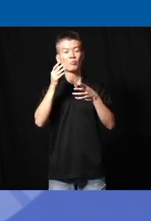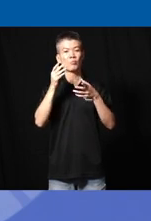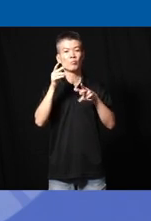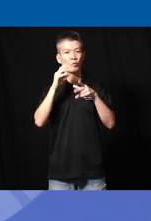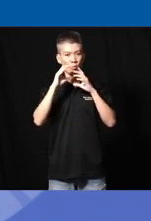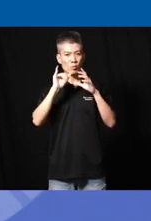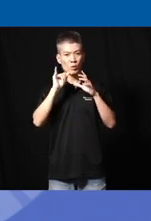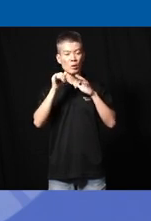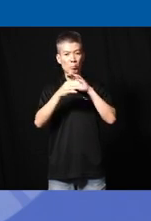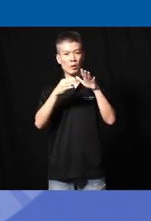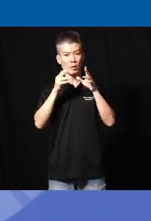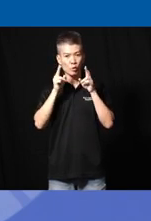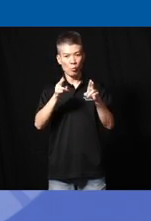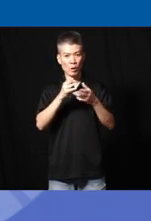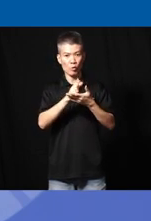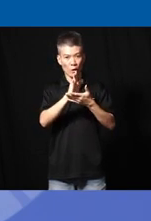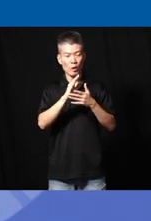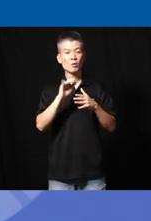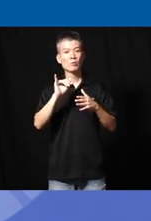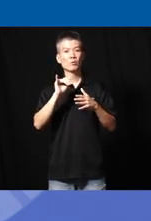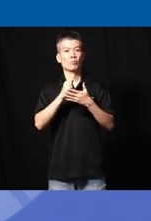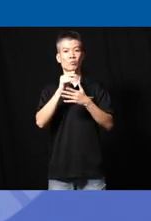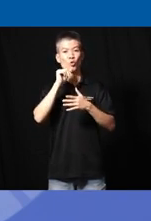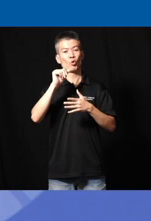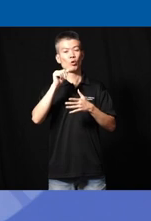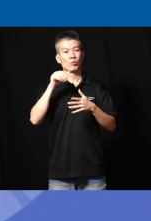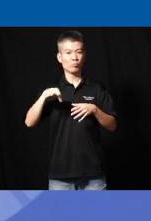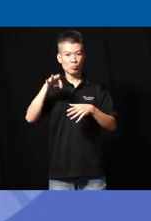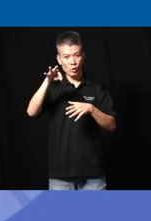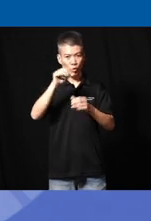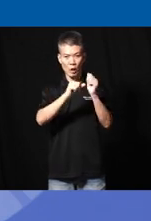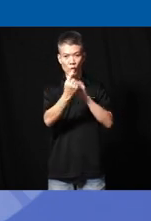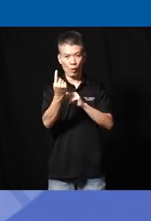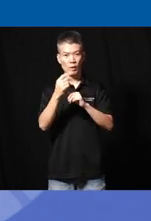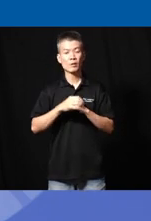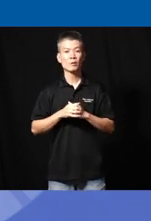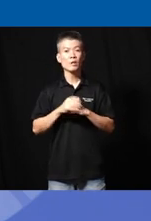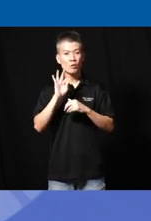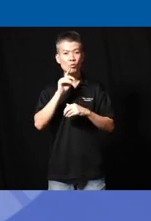is a basic human right and it's a right that is not afforded to everyone if we really think